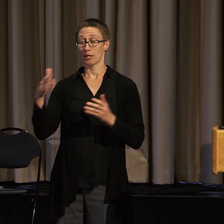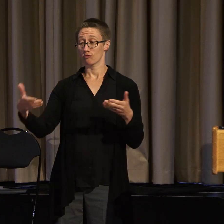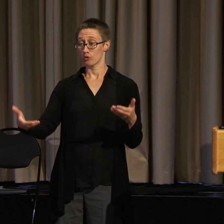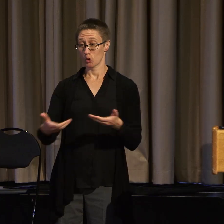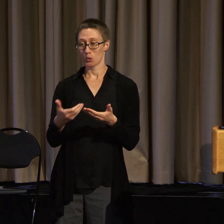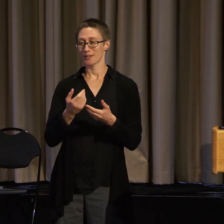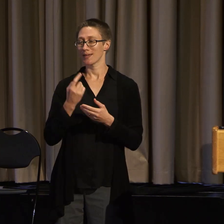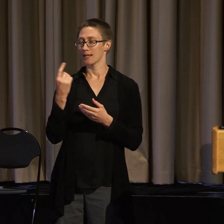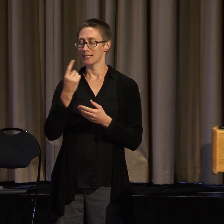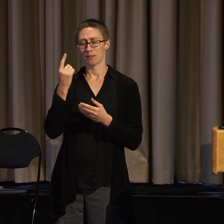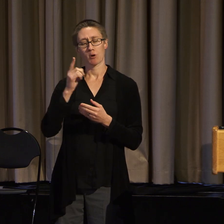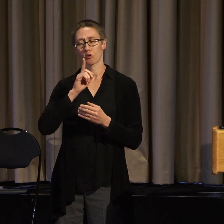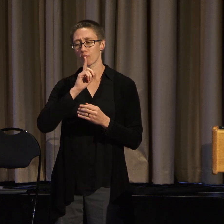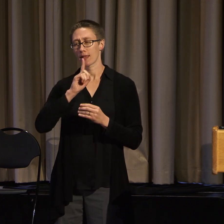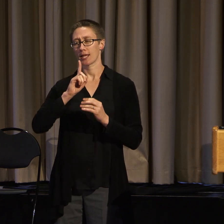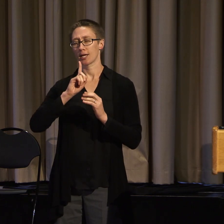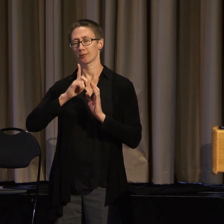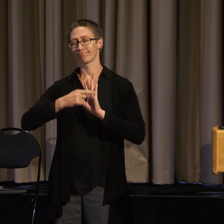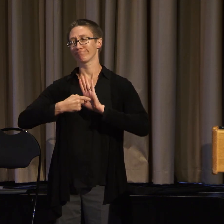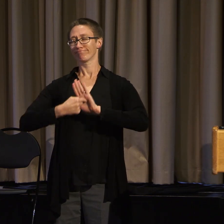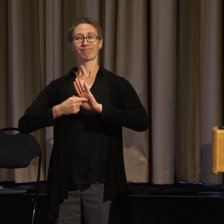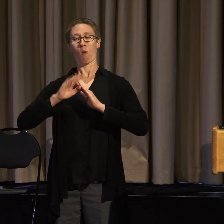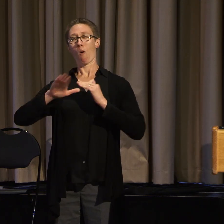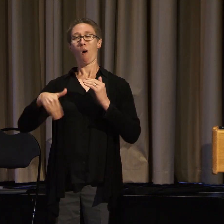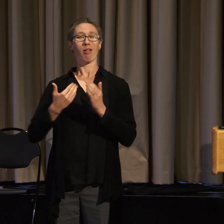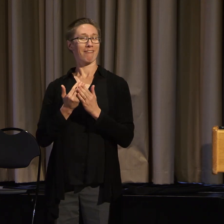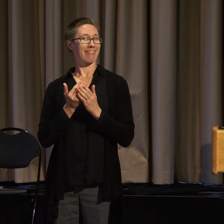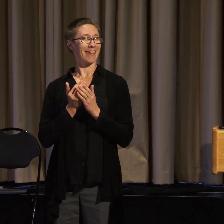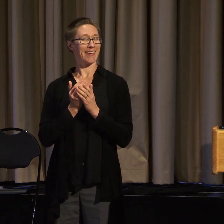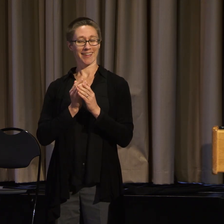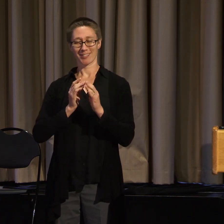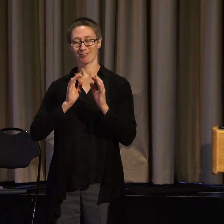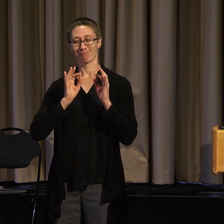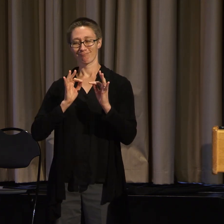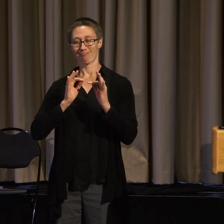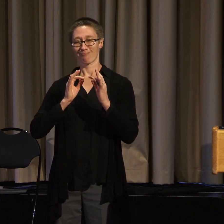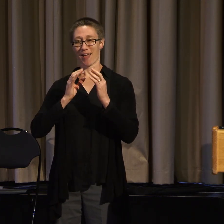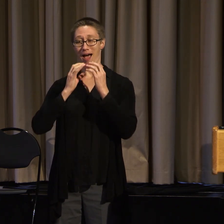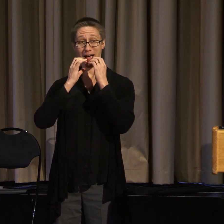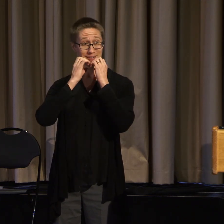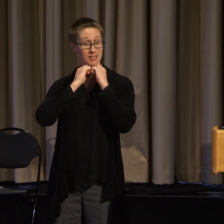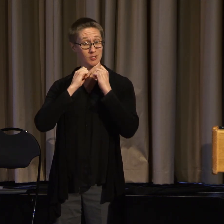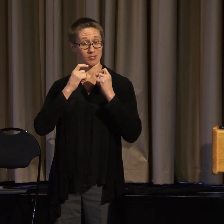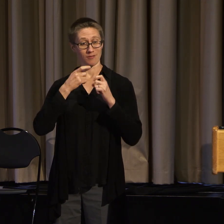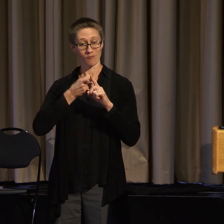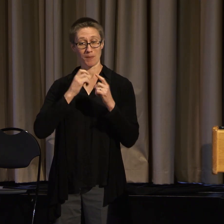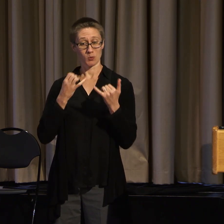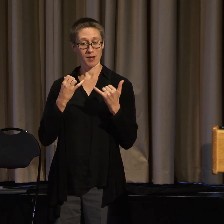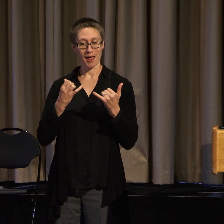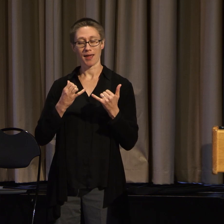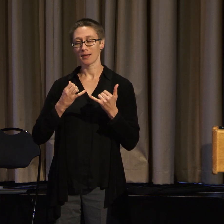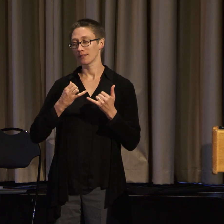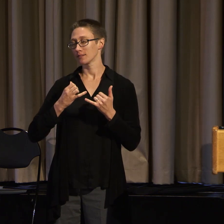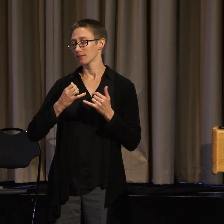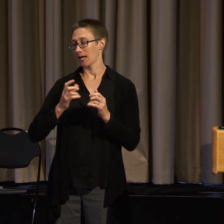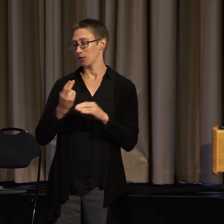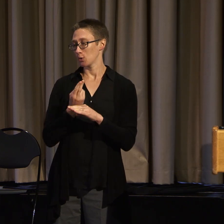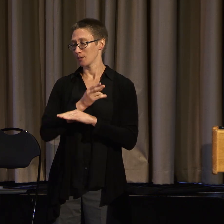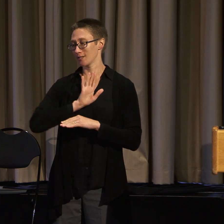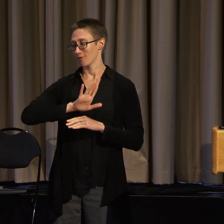but pushes for them in every space she is in. So without further delay, I'd like to call Dan Harris and Rhoda Gibson to the state to introduce our keynote.